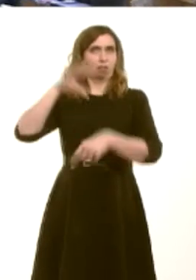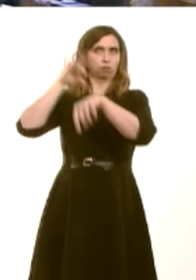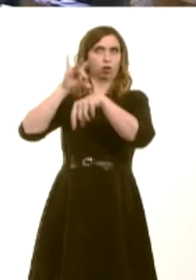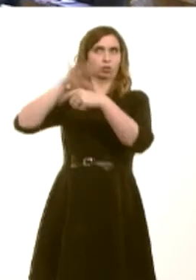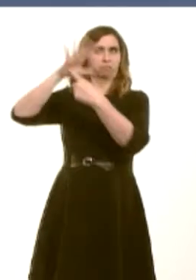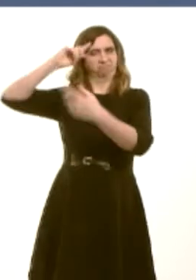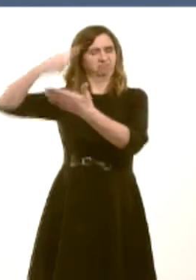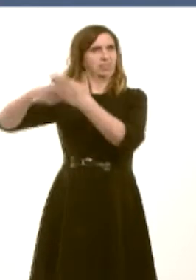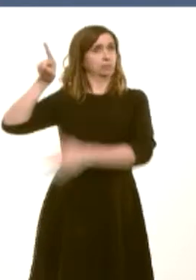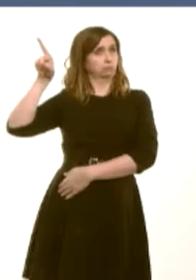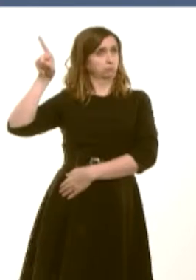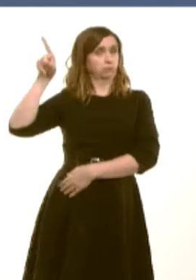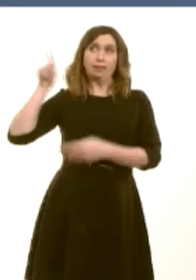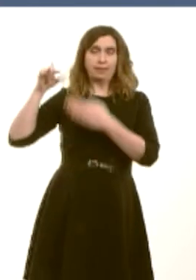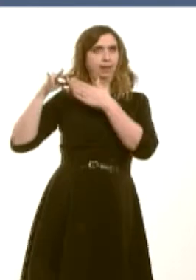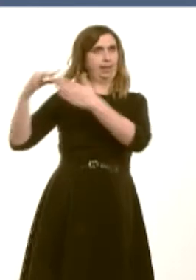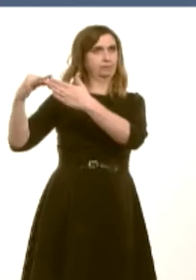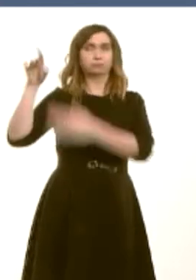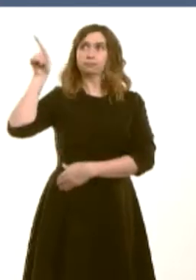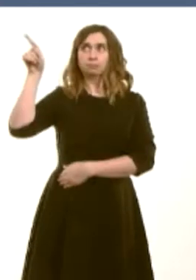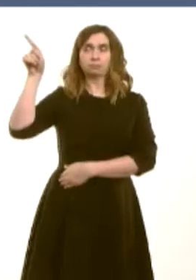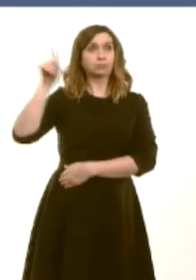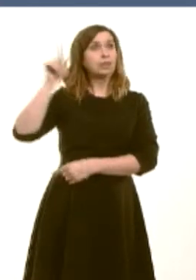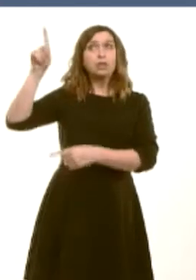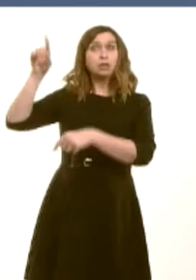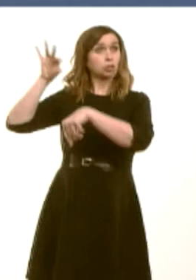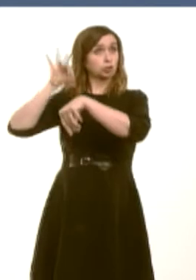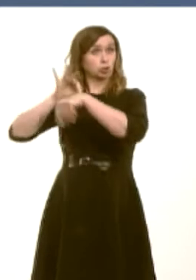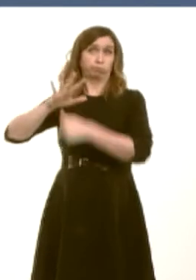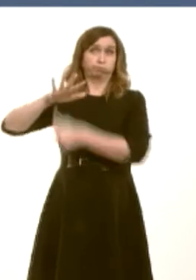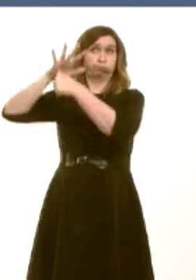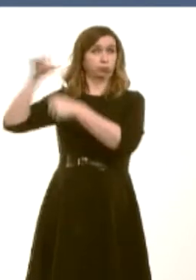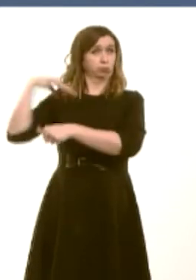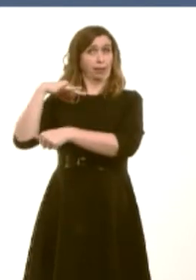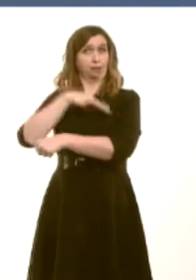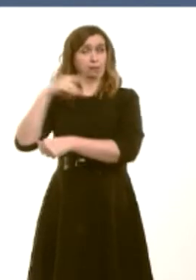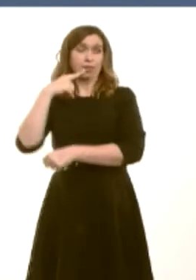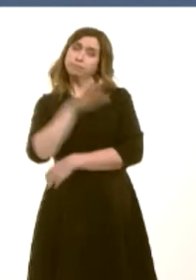If a decision has been made by a clinician that you do not need the care of a paramedic